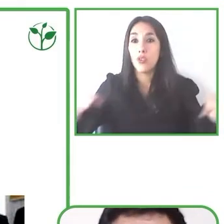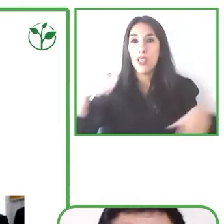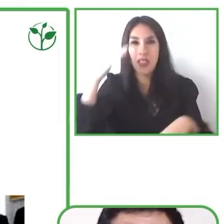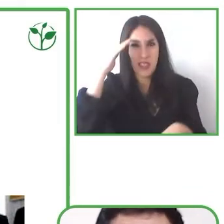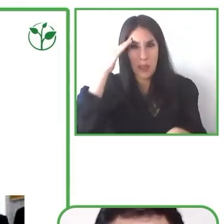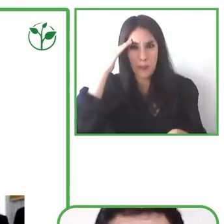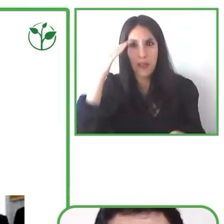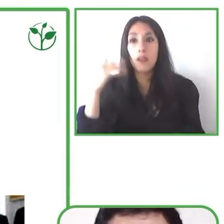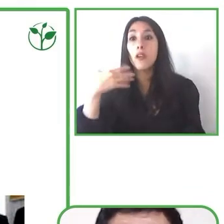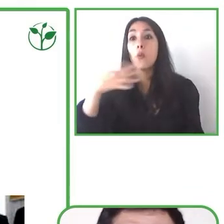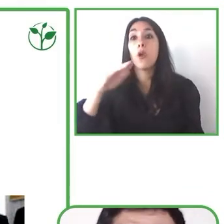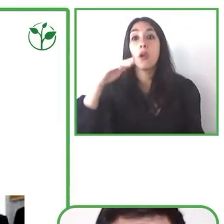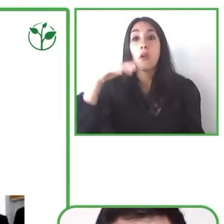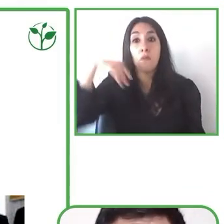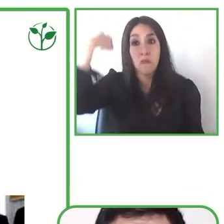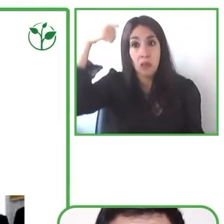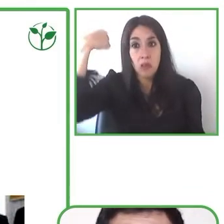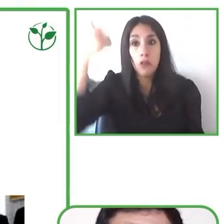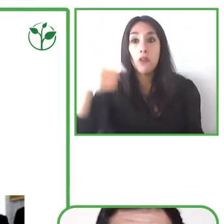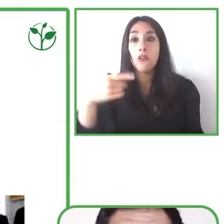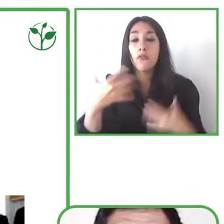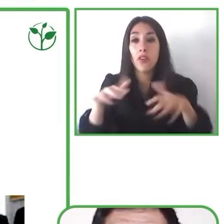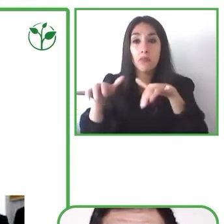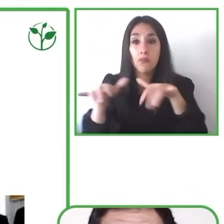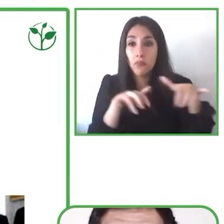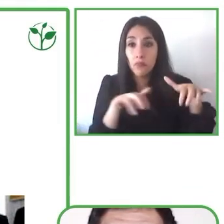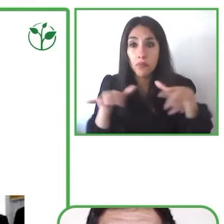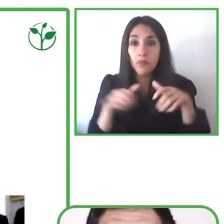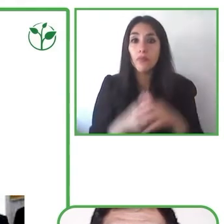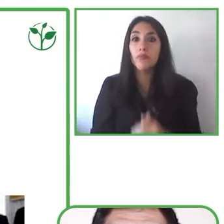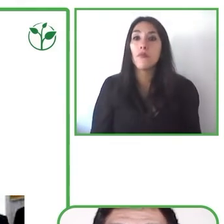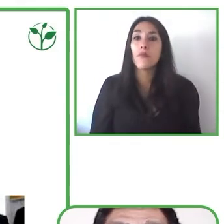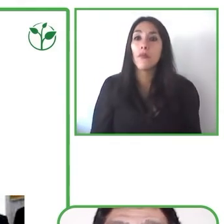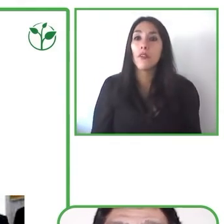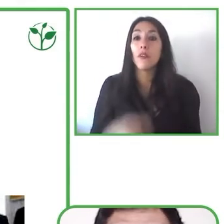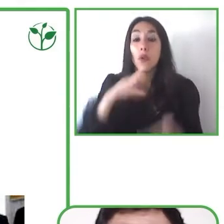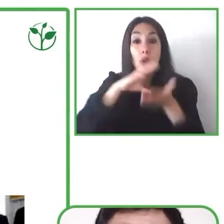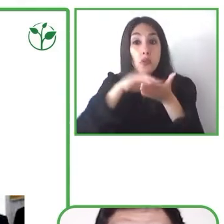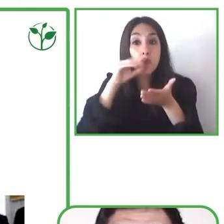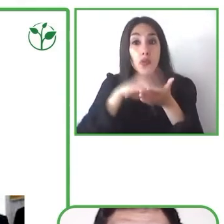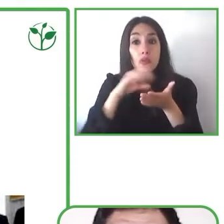children after the intervention and this sustained intervention as base of